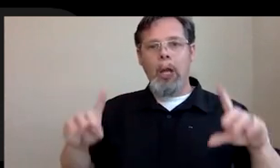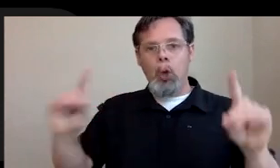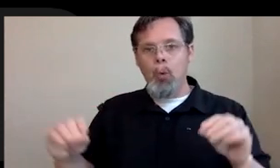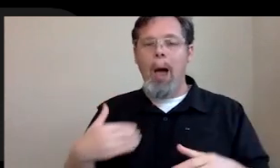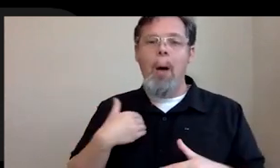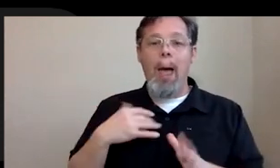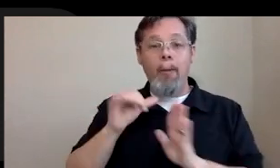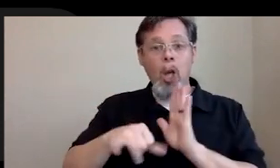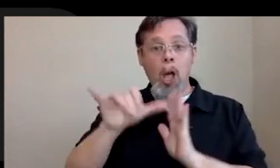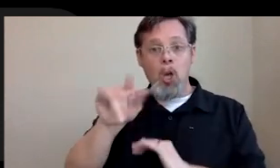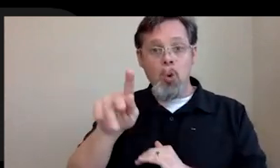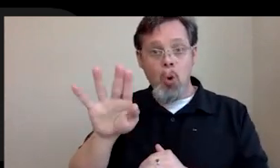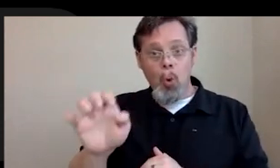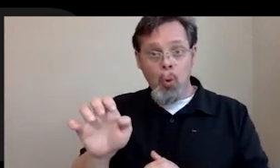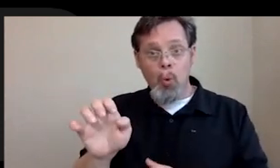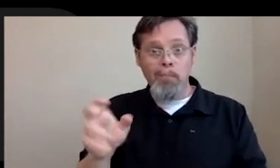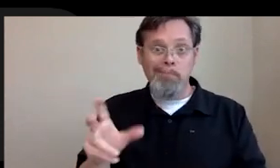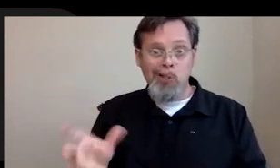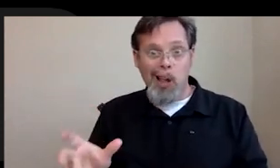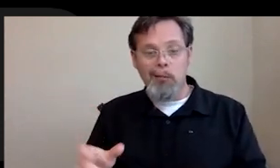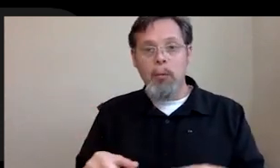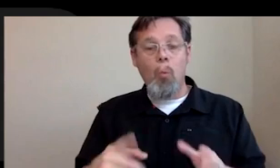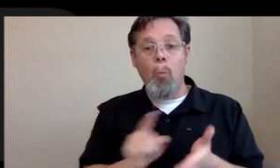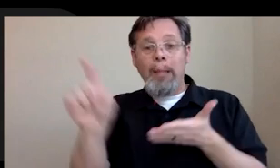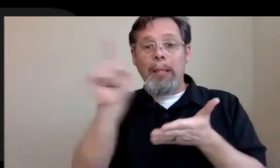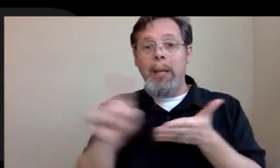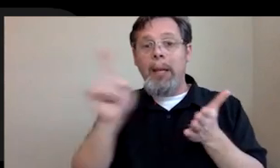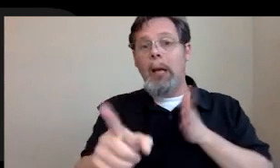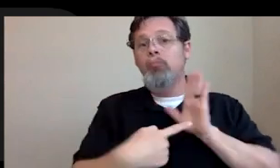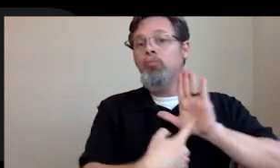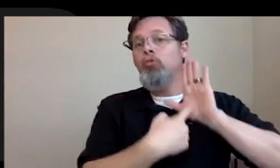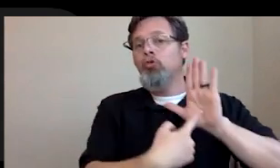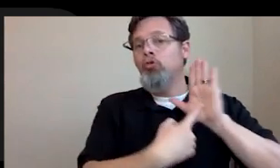channel where once a week I was showing off stuff that I'm doing, even if I'm just meeting other